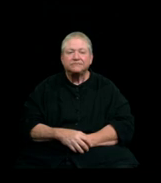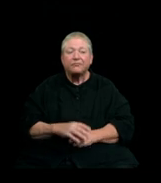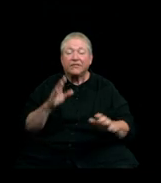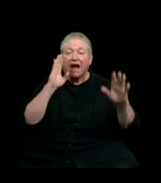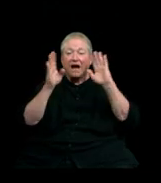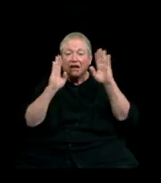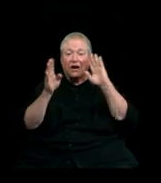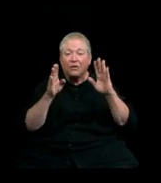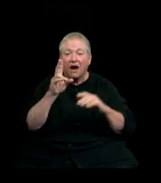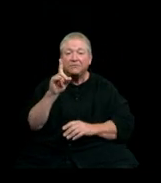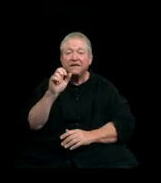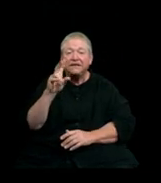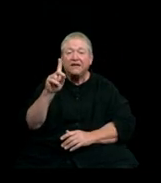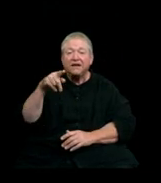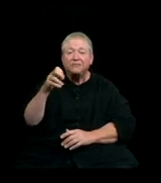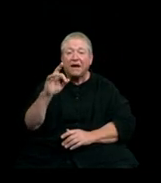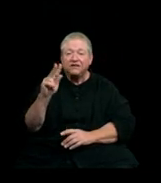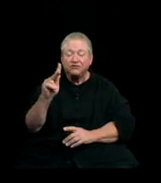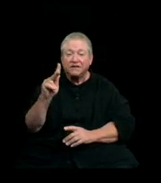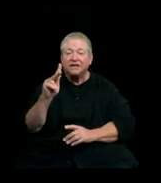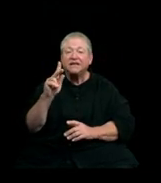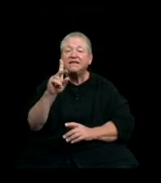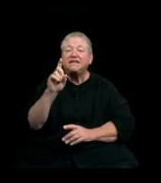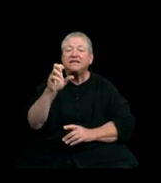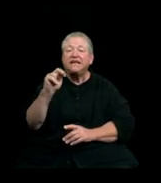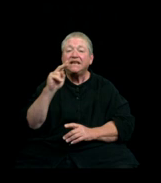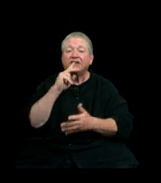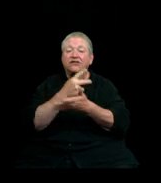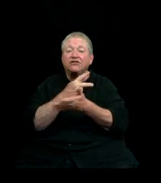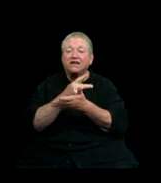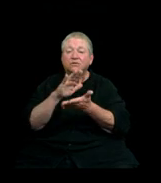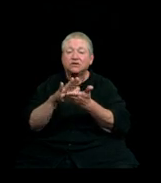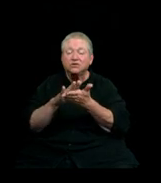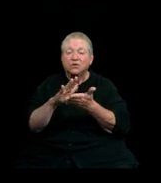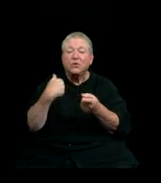Hello, I’m David Patrick, Dean of the Graduate School. Western offers over 30 master's degrees